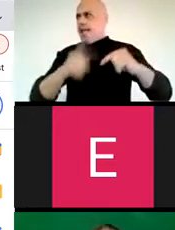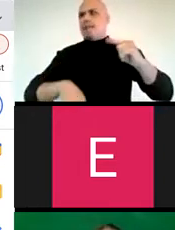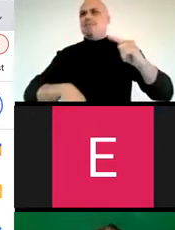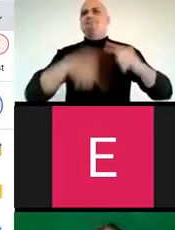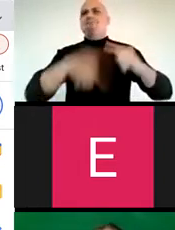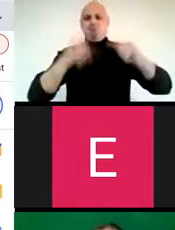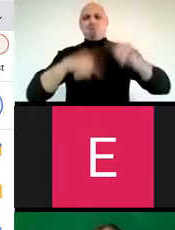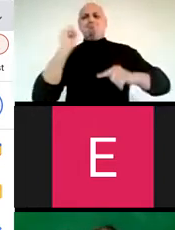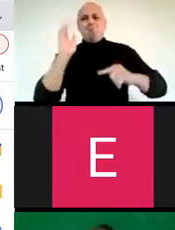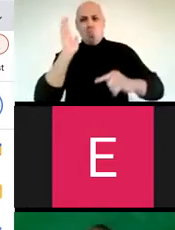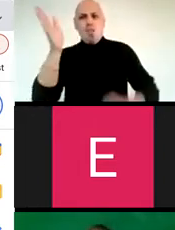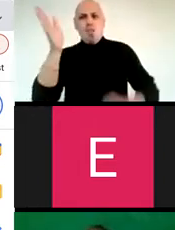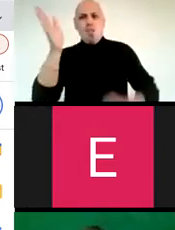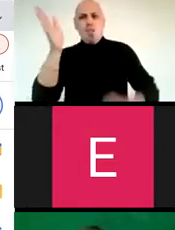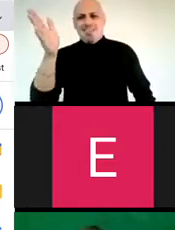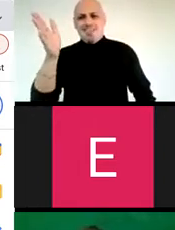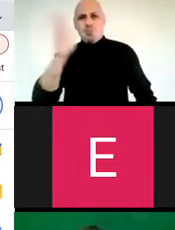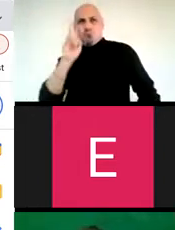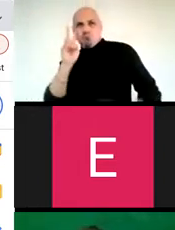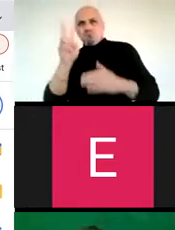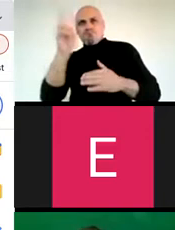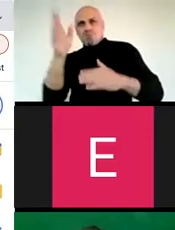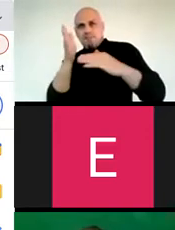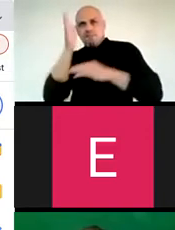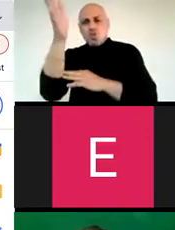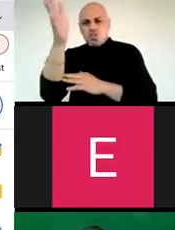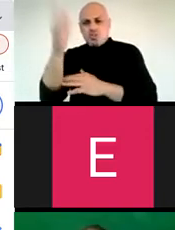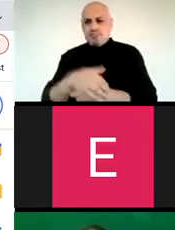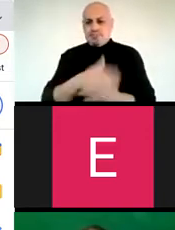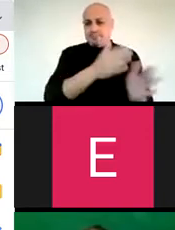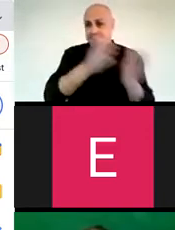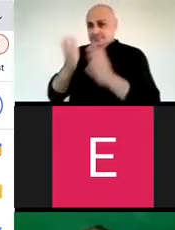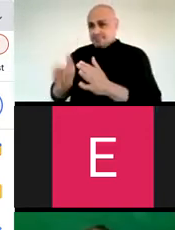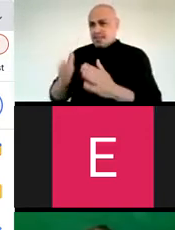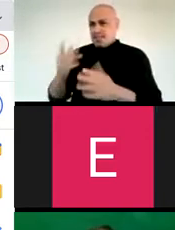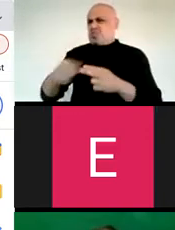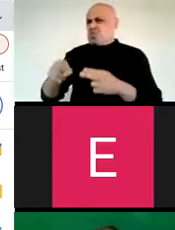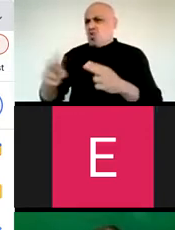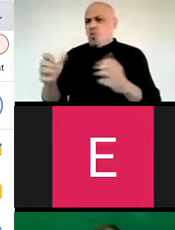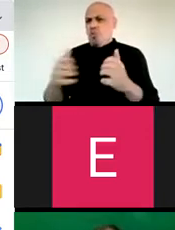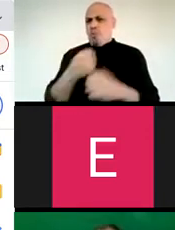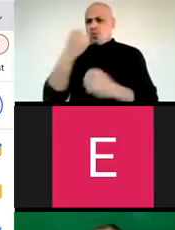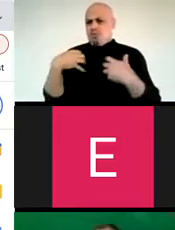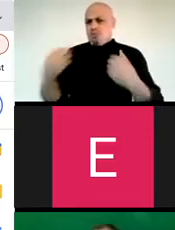"I can" but "I will" and I love this bravery towards the future. And then, the shortest one and the most